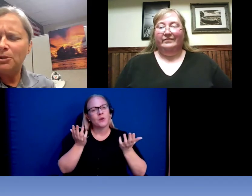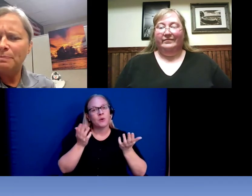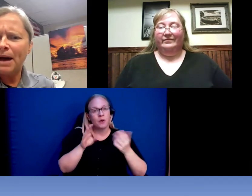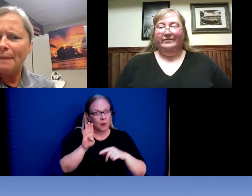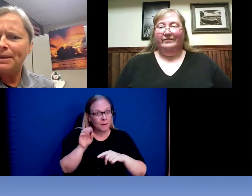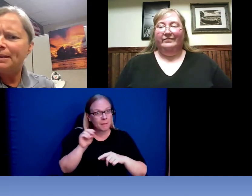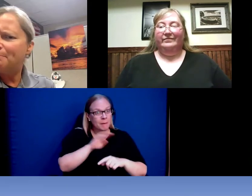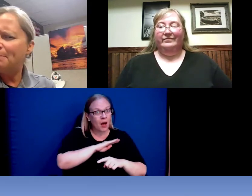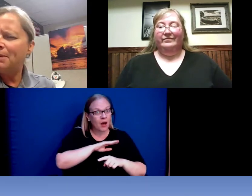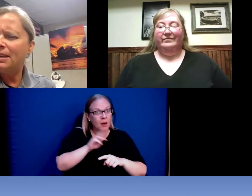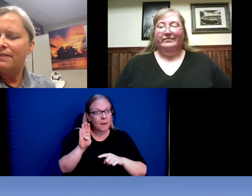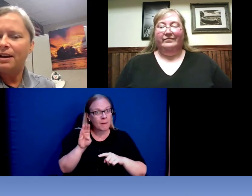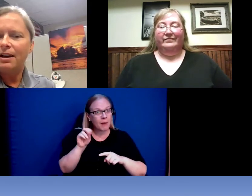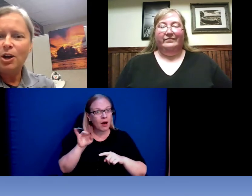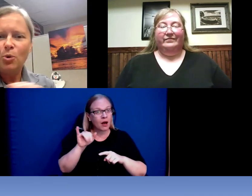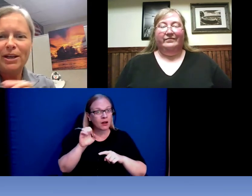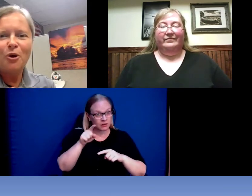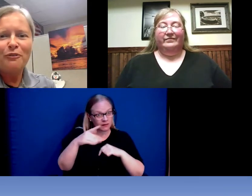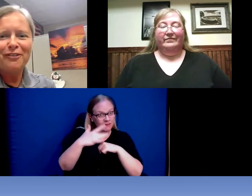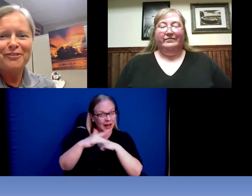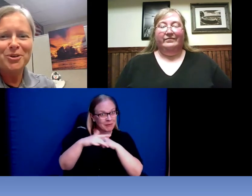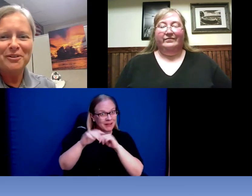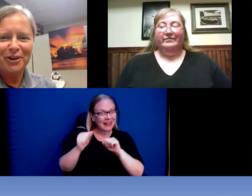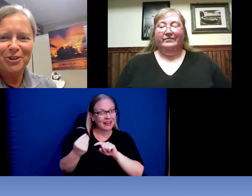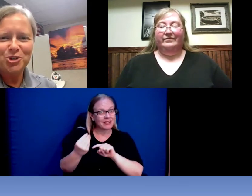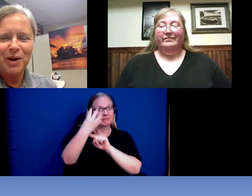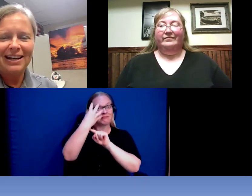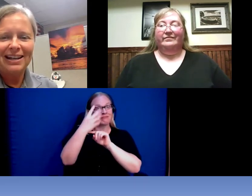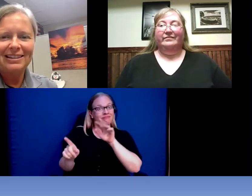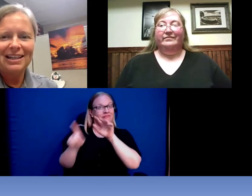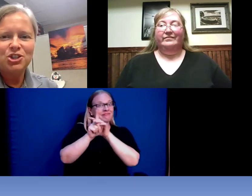to pop in maybe give a quick overview of her training that she